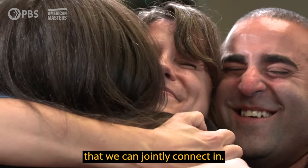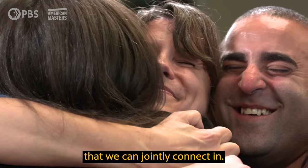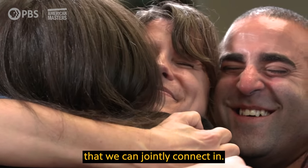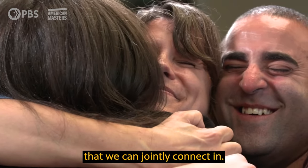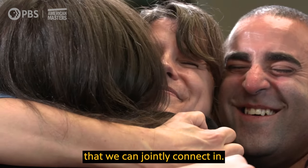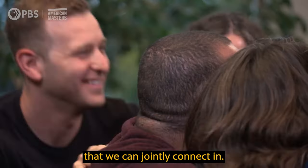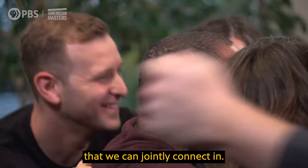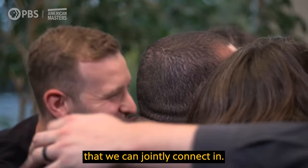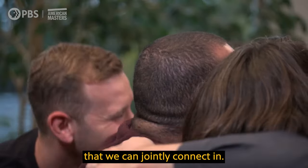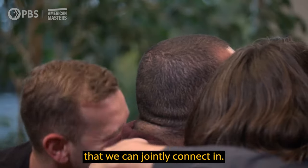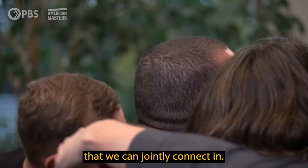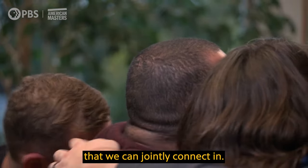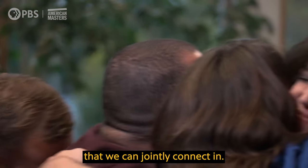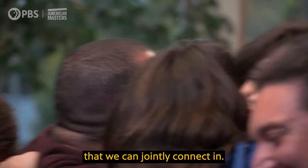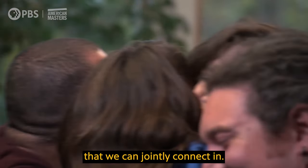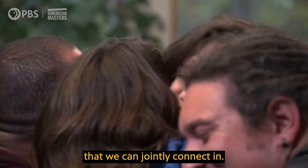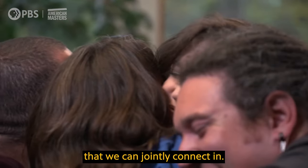that we can jointly connect in.